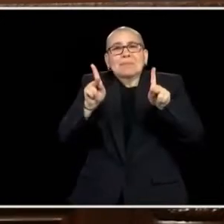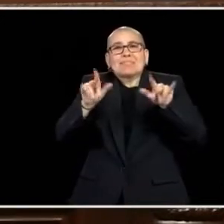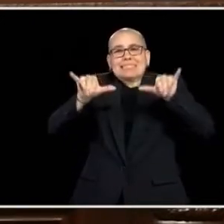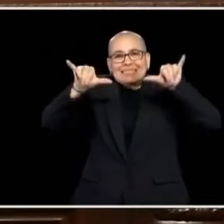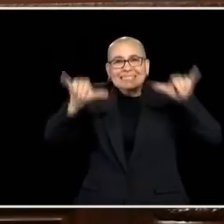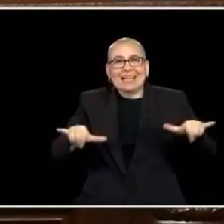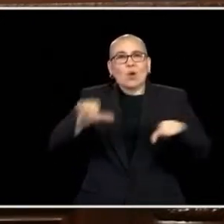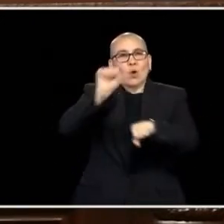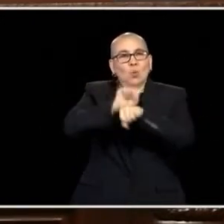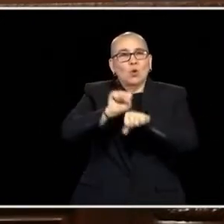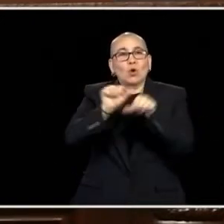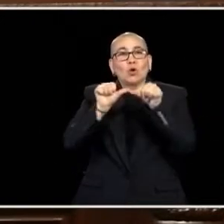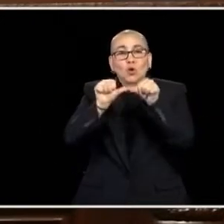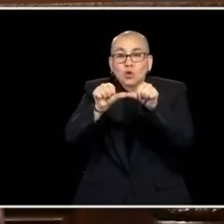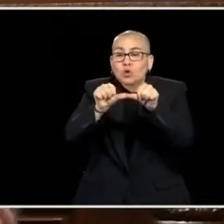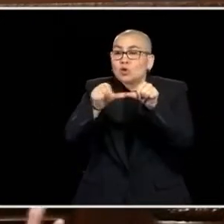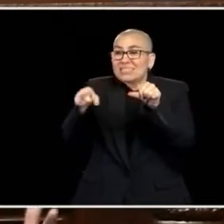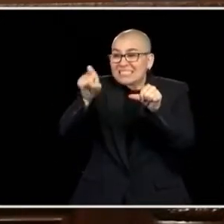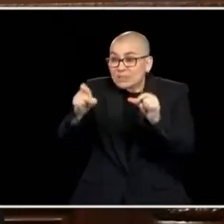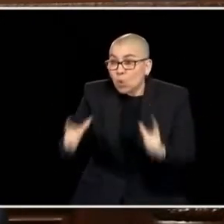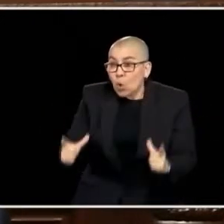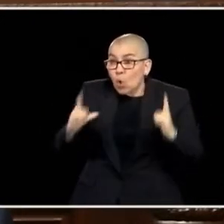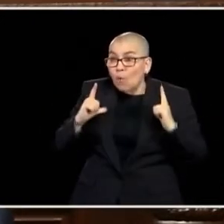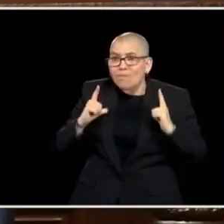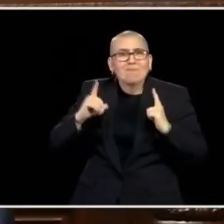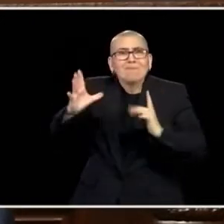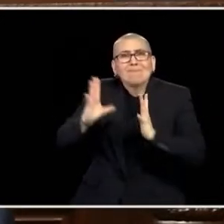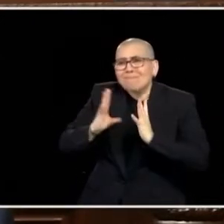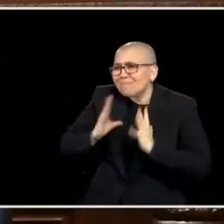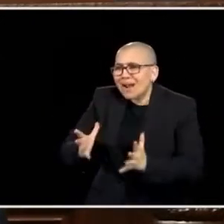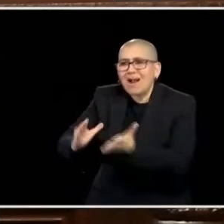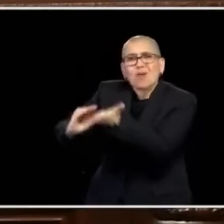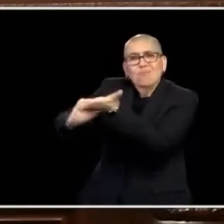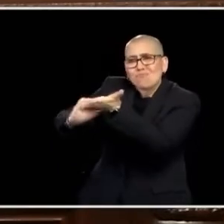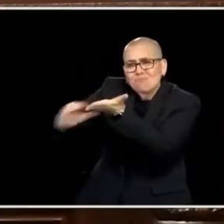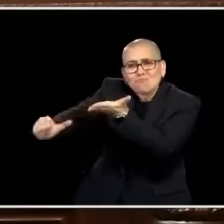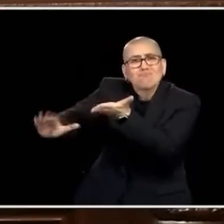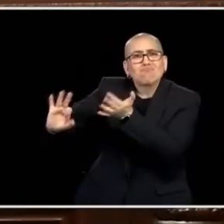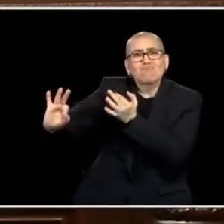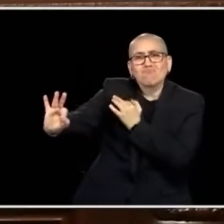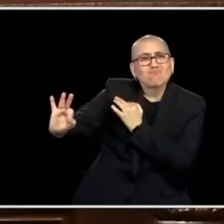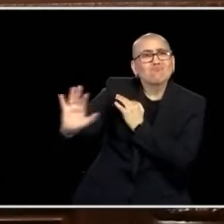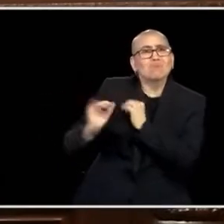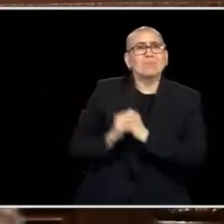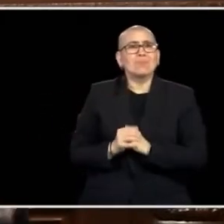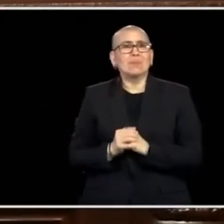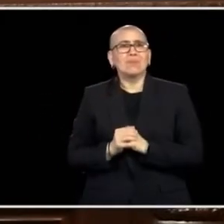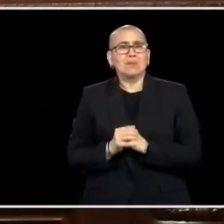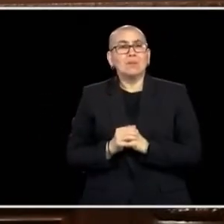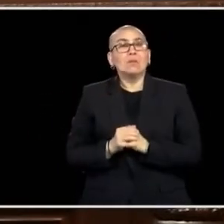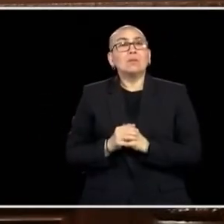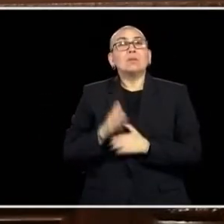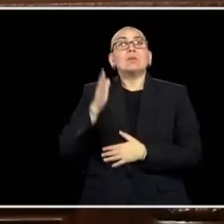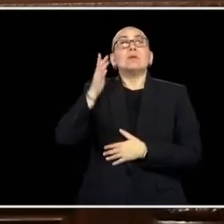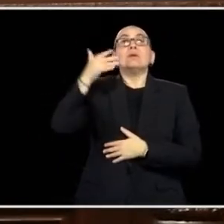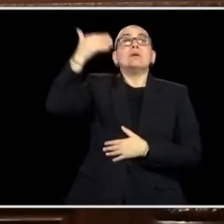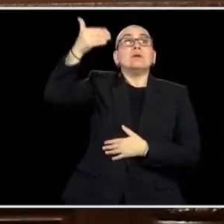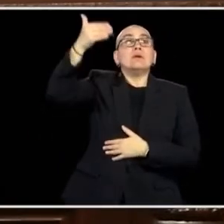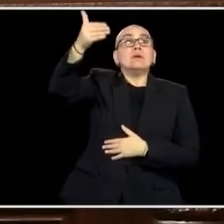STATE A DESTINATION OF WHERE YOU WANT TO LIVE. SO, AS WE'RE CREATING THIS WORKFORCE OF THE FUTURE, ET'S CREATE THAT WORKPLACE OF THE